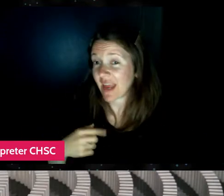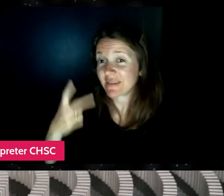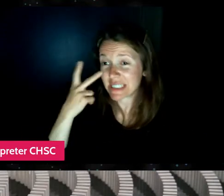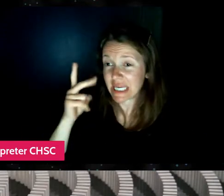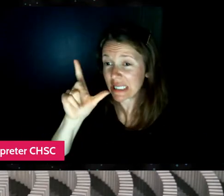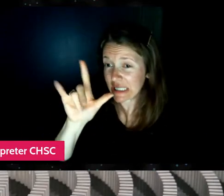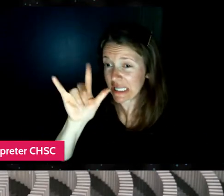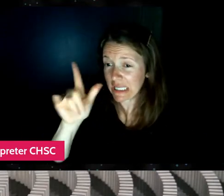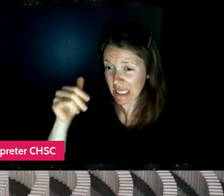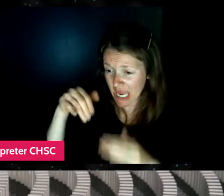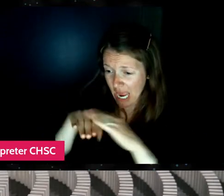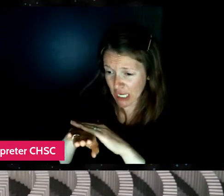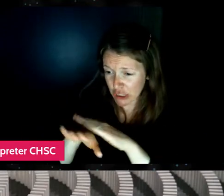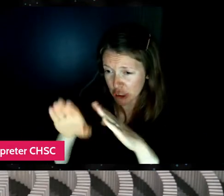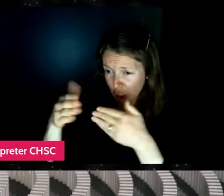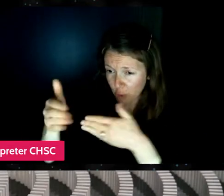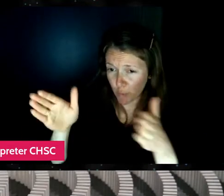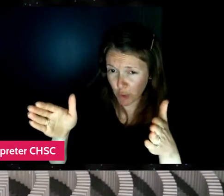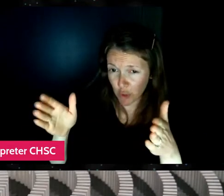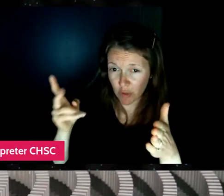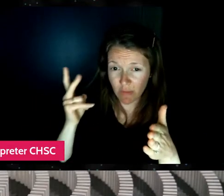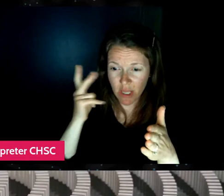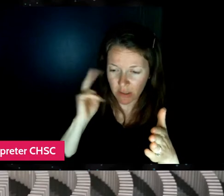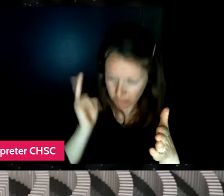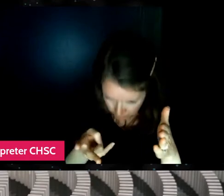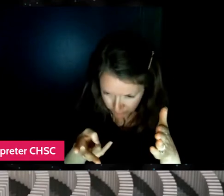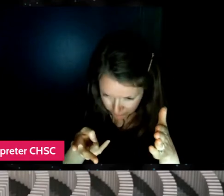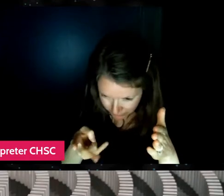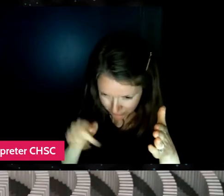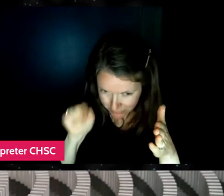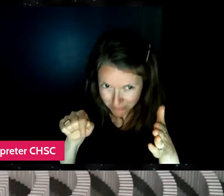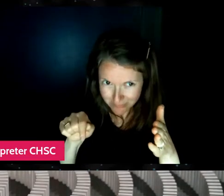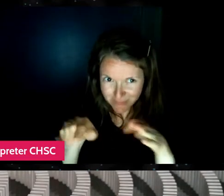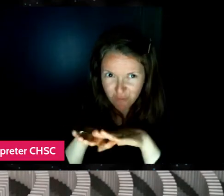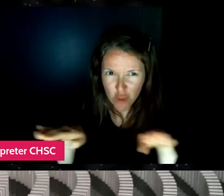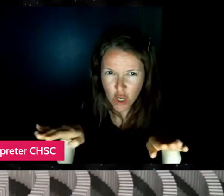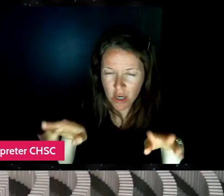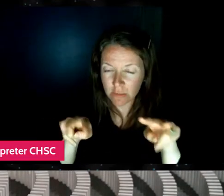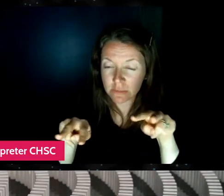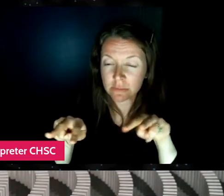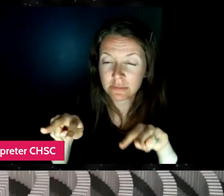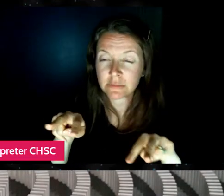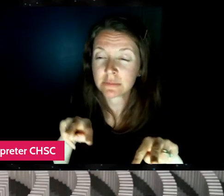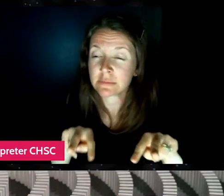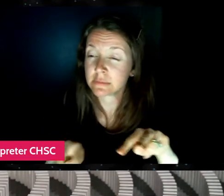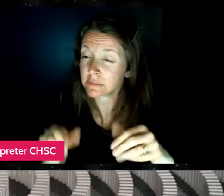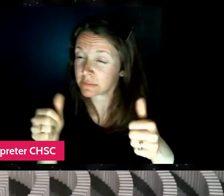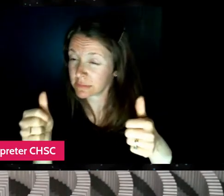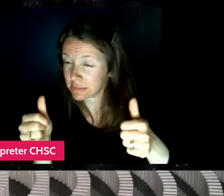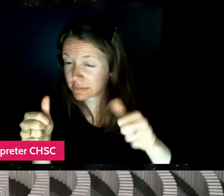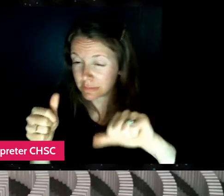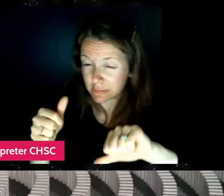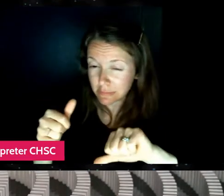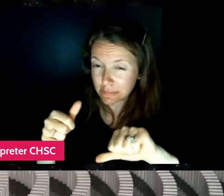and immediately her eyes dart to the floor 'cause she's like inspecting whether it's gonna be good for dominoes.